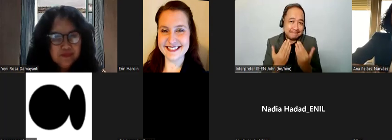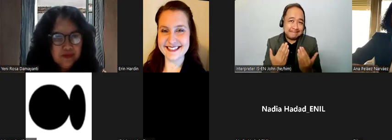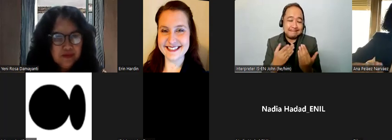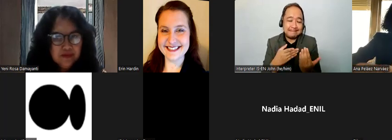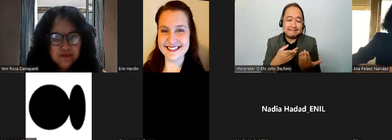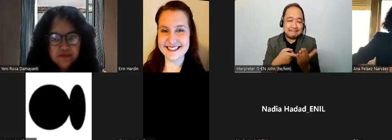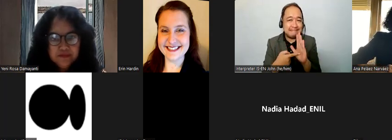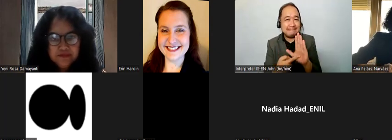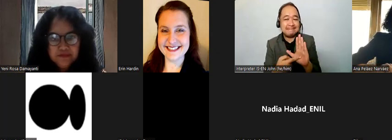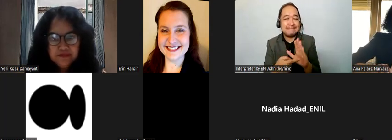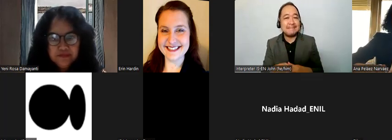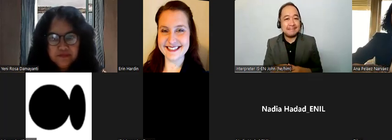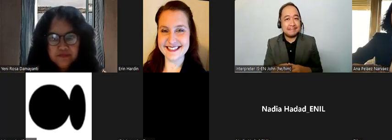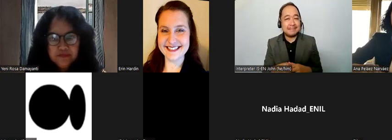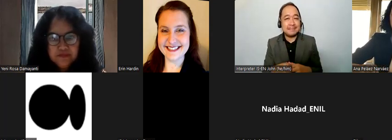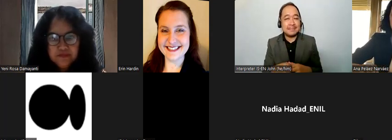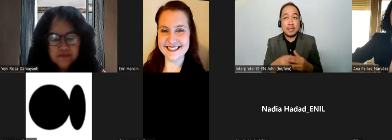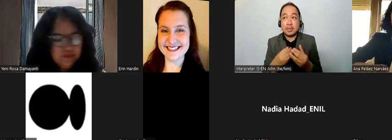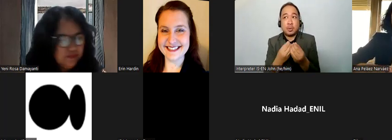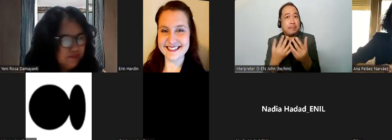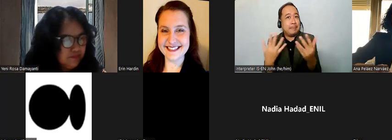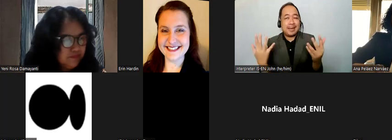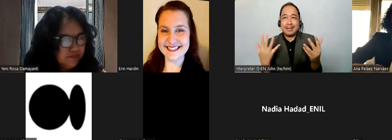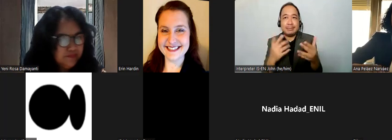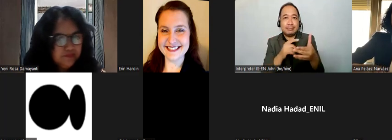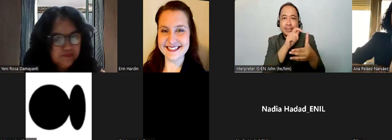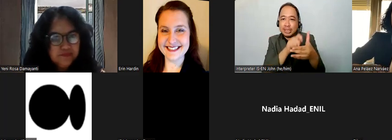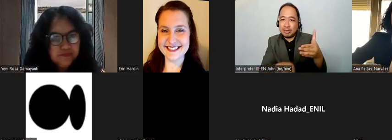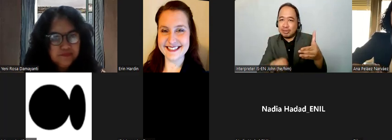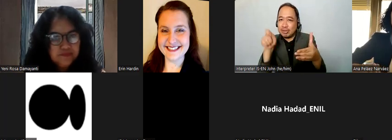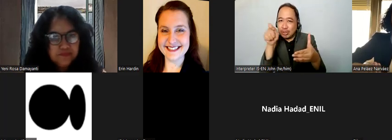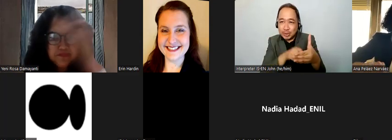we can say that there are a lot of discrimination uh when it comes to women we